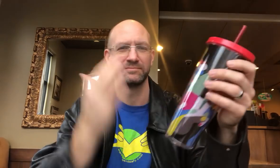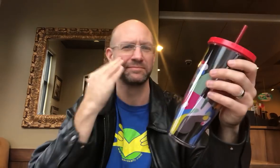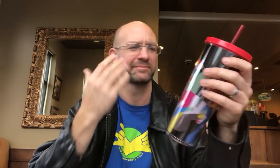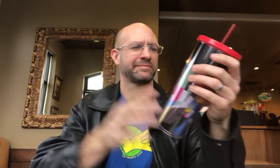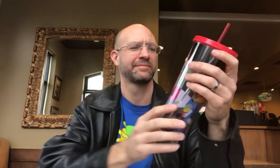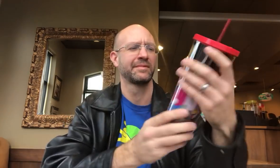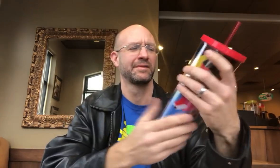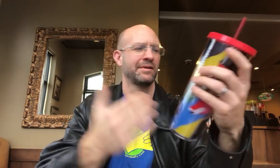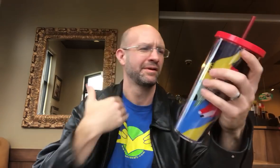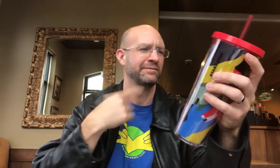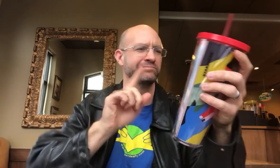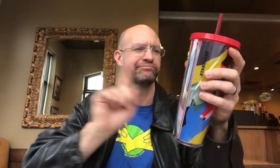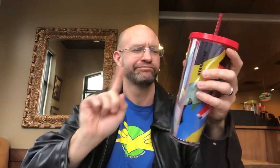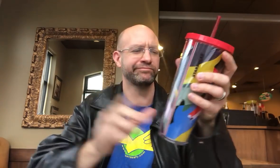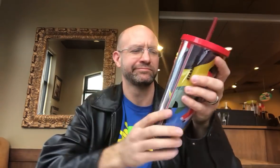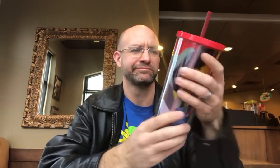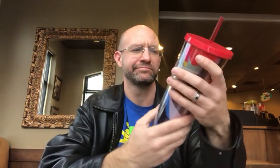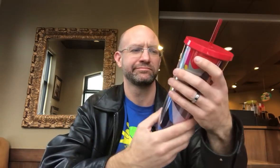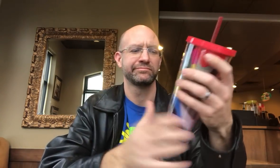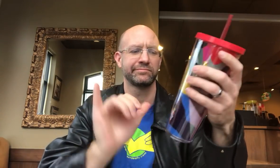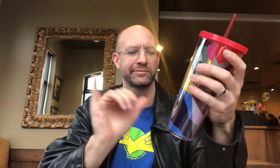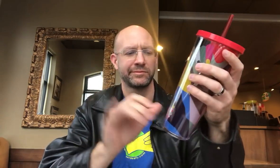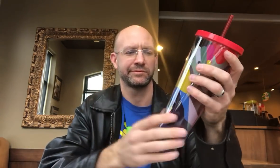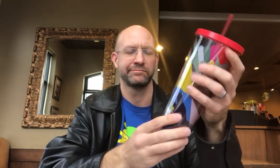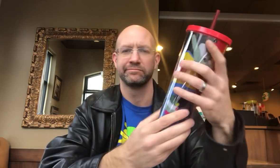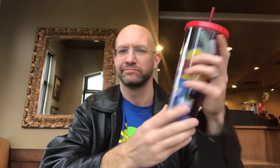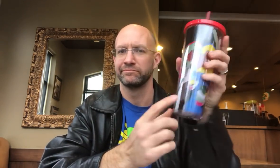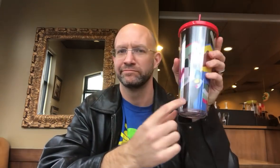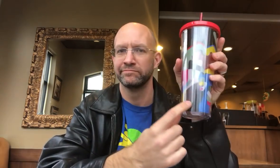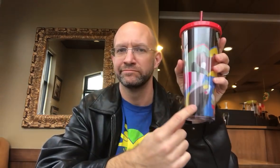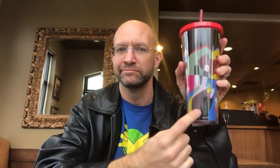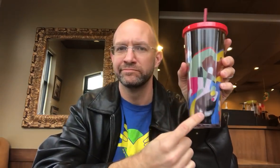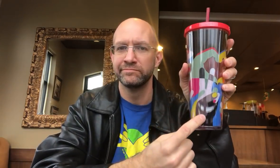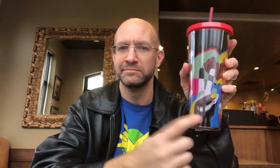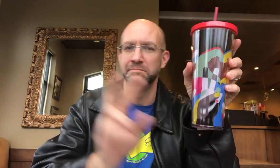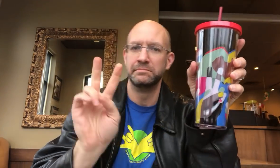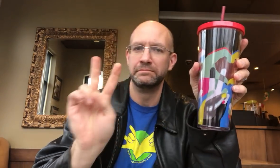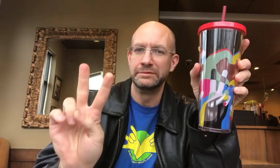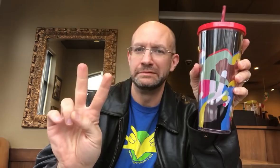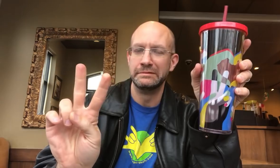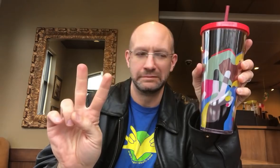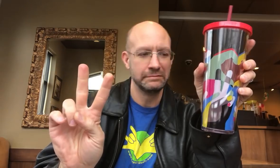It has different hand gestures, like you know, the peace sign.